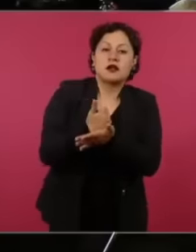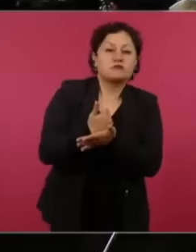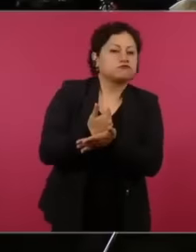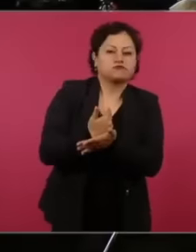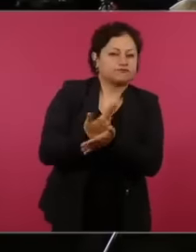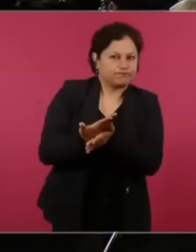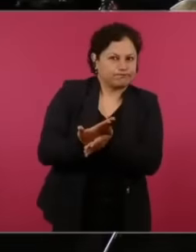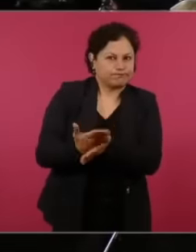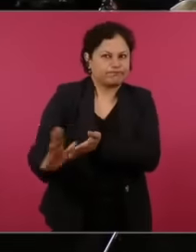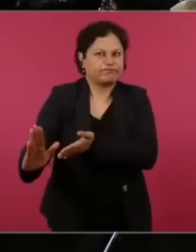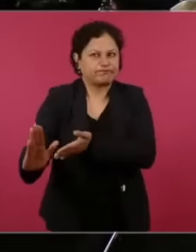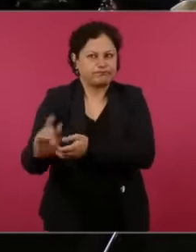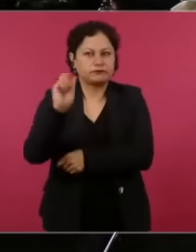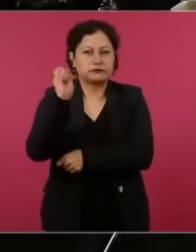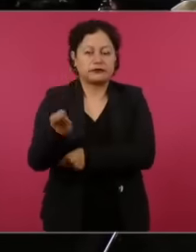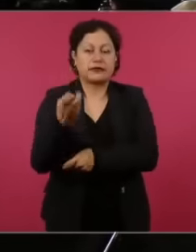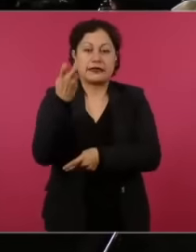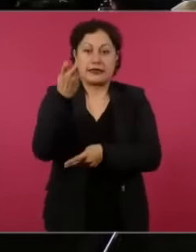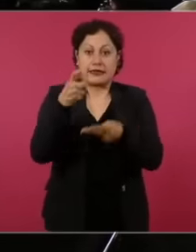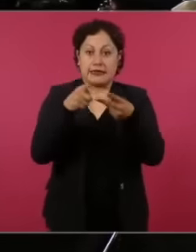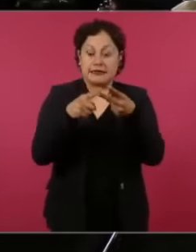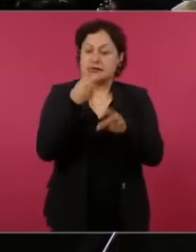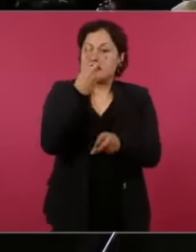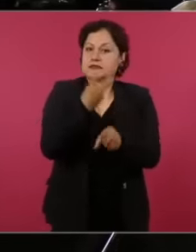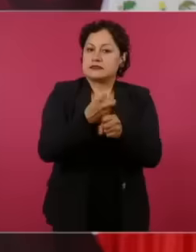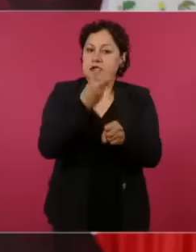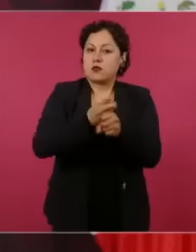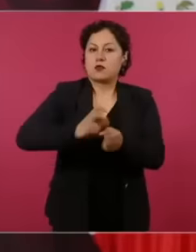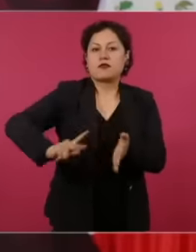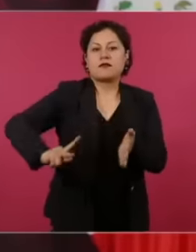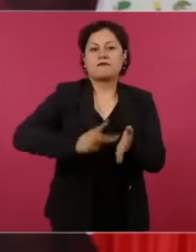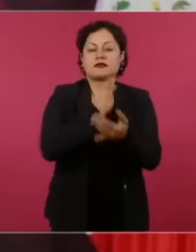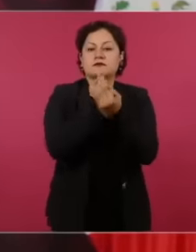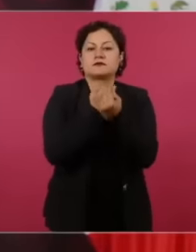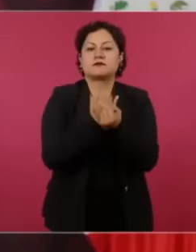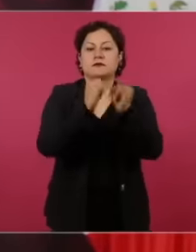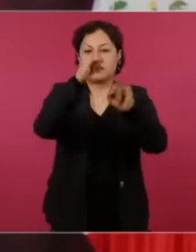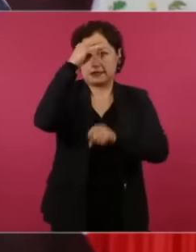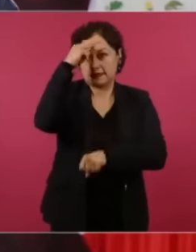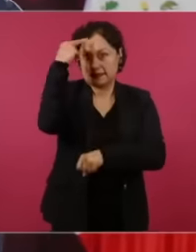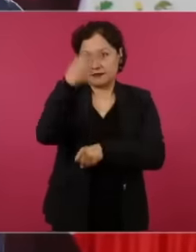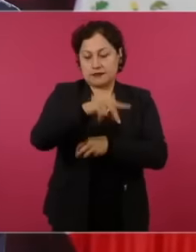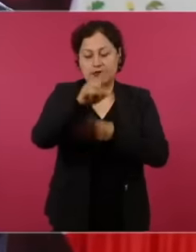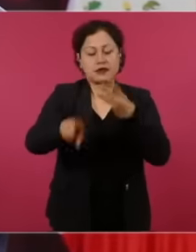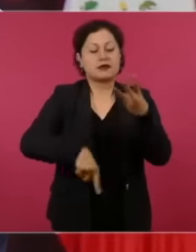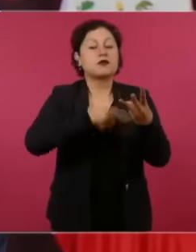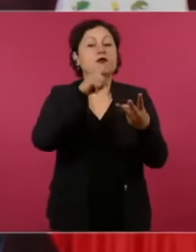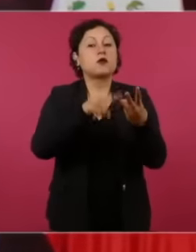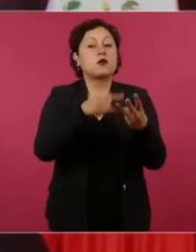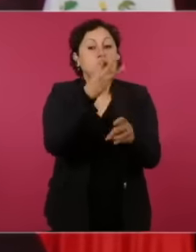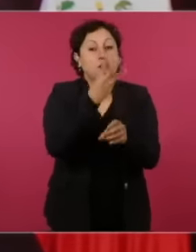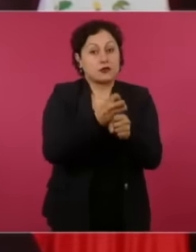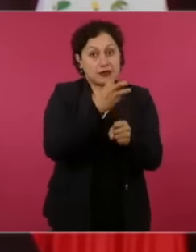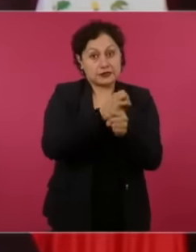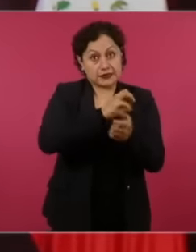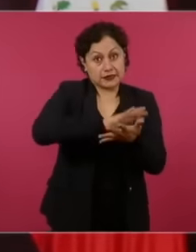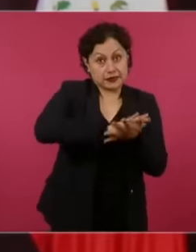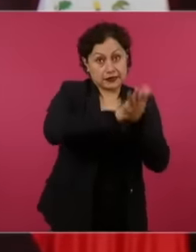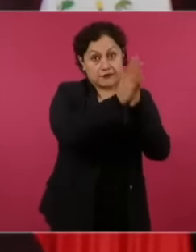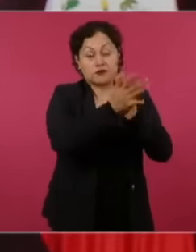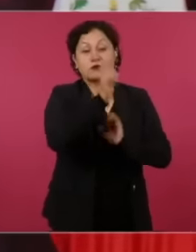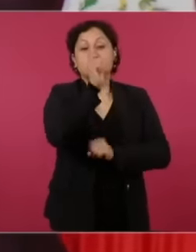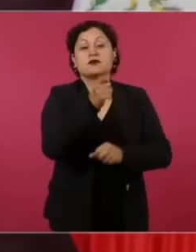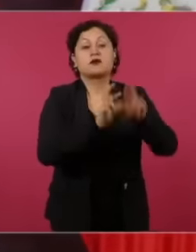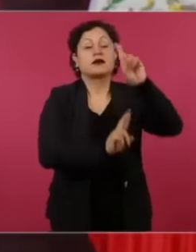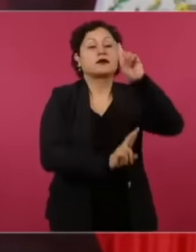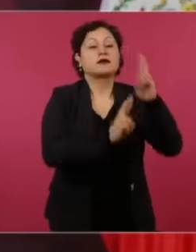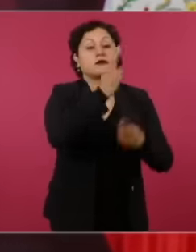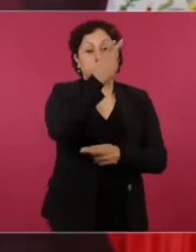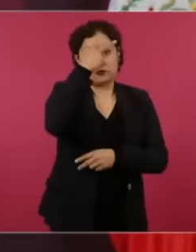second independence of Mexico was achieved and the third transformation was the Revolution Mexicana of